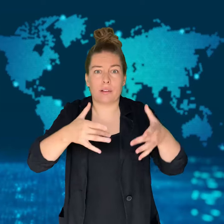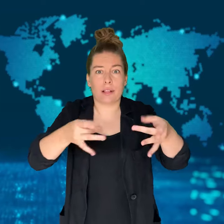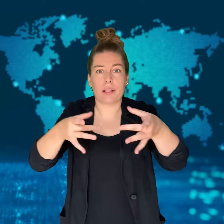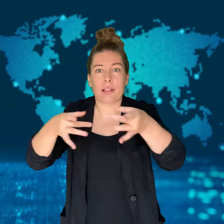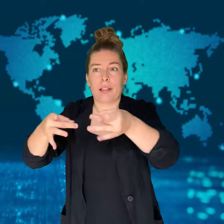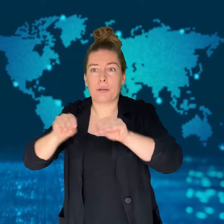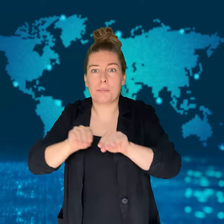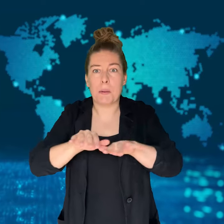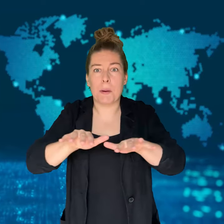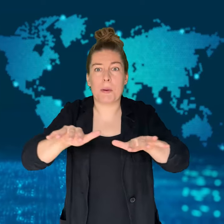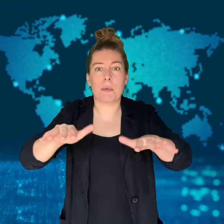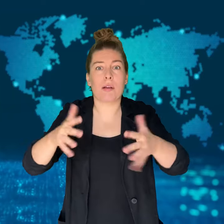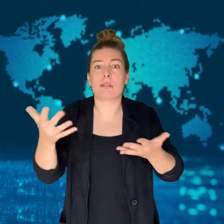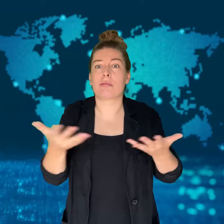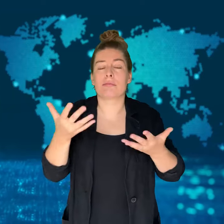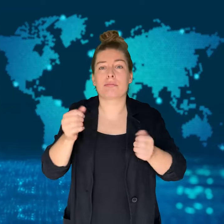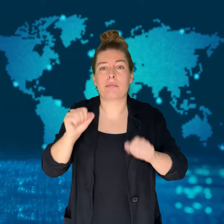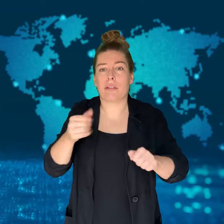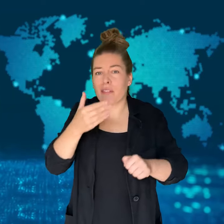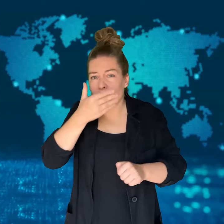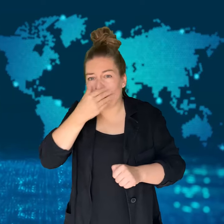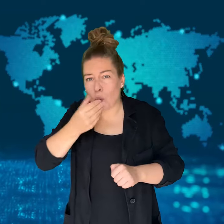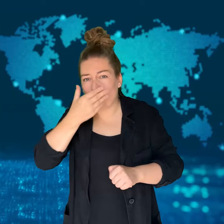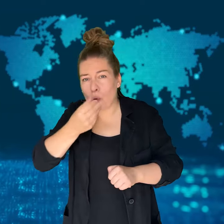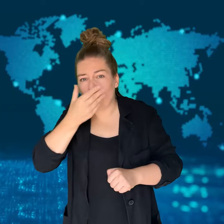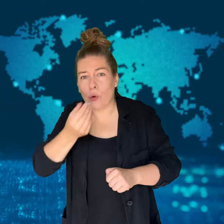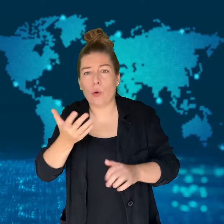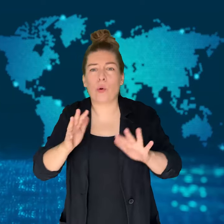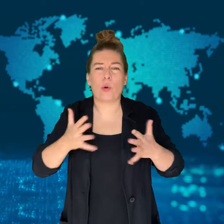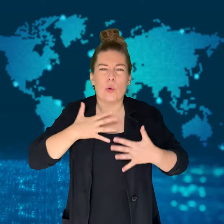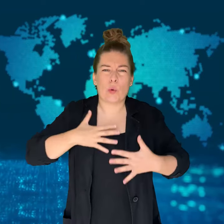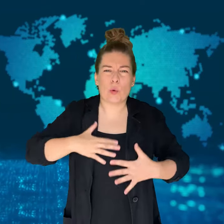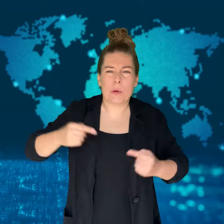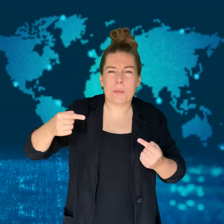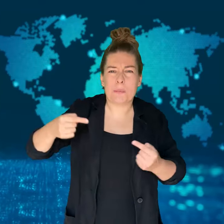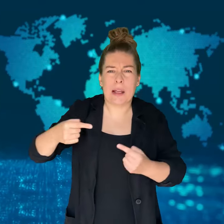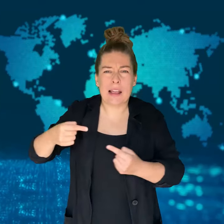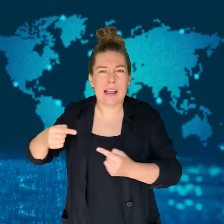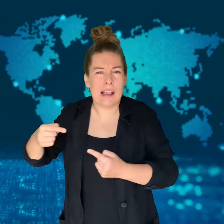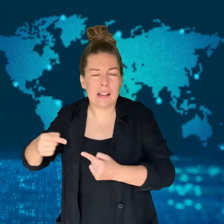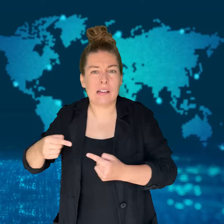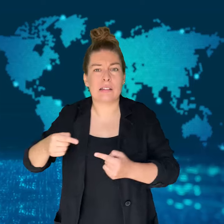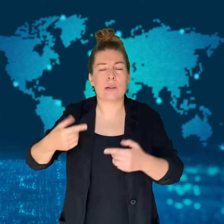in laboratory monkeys.